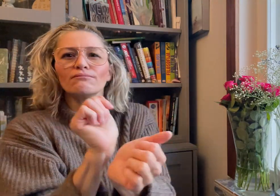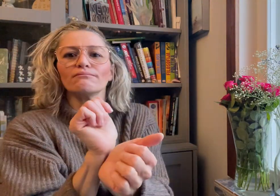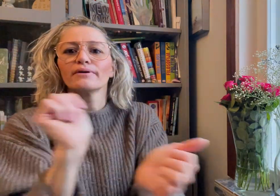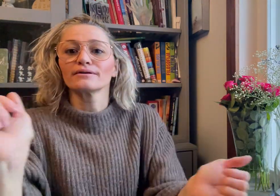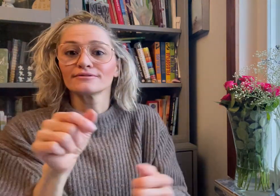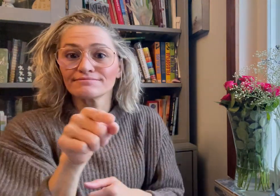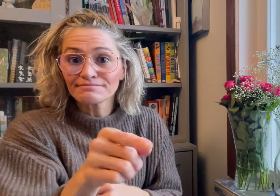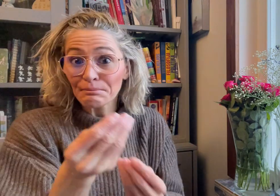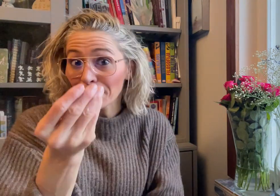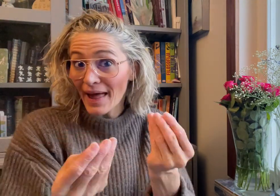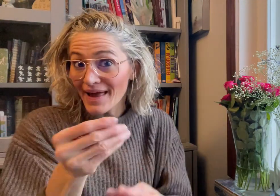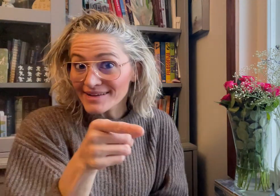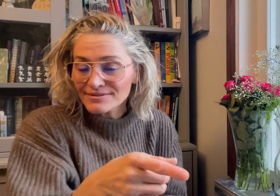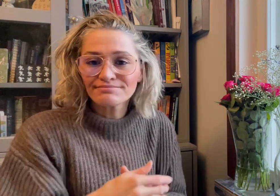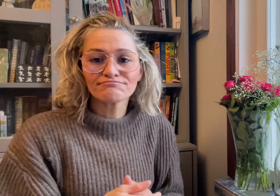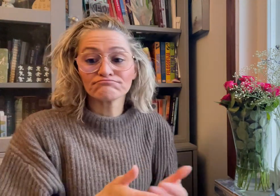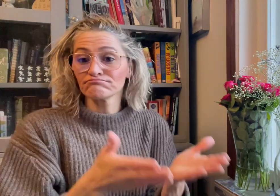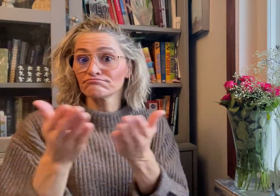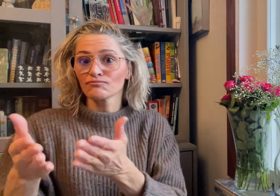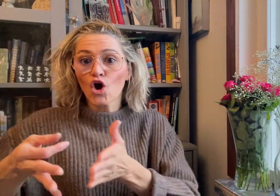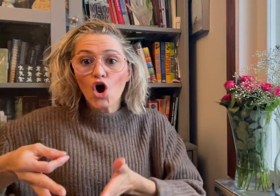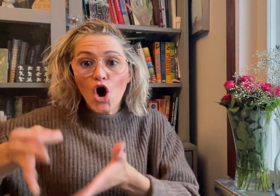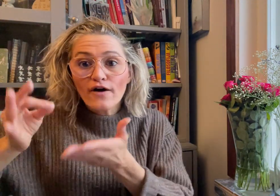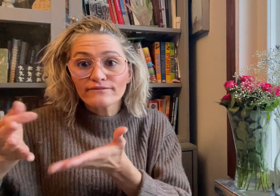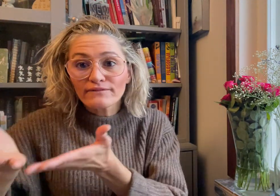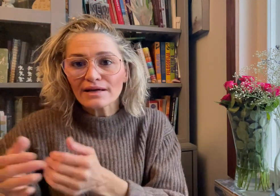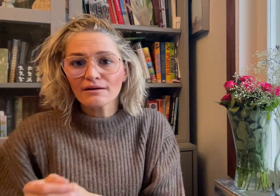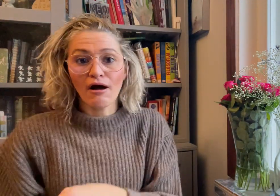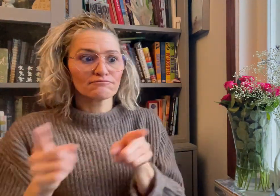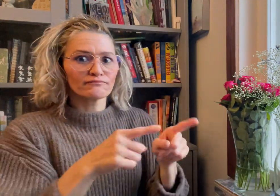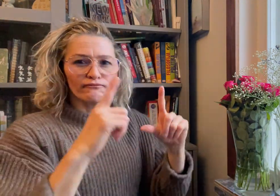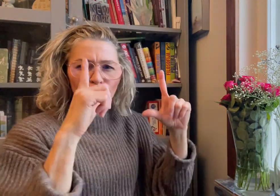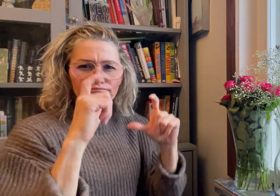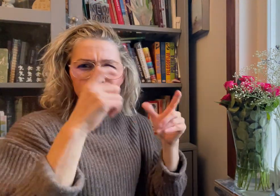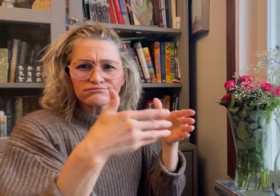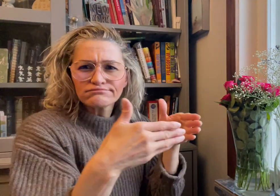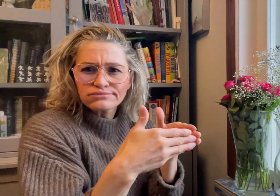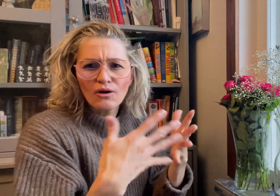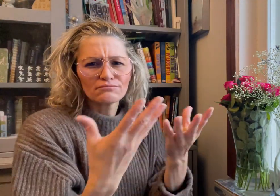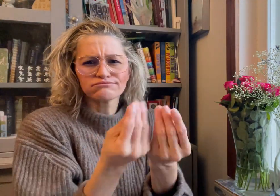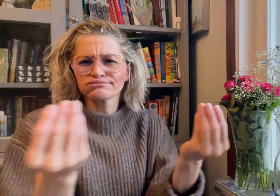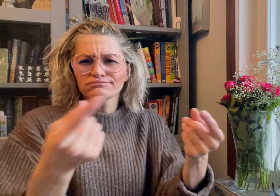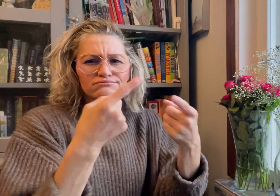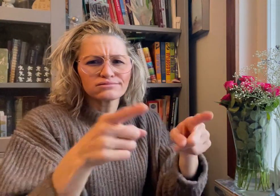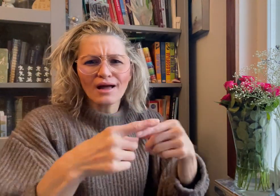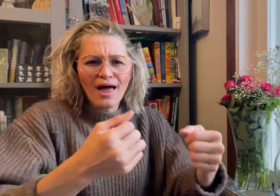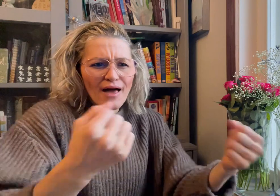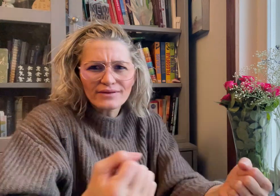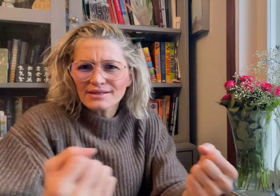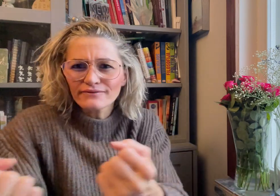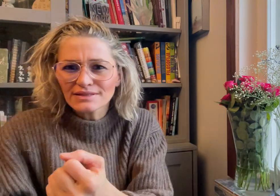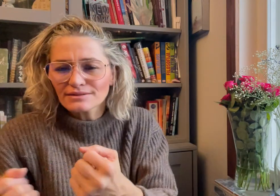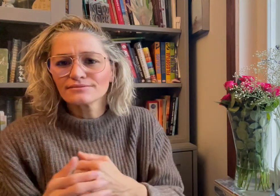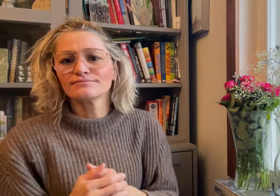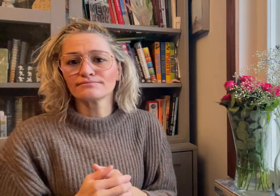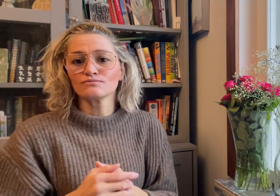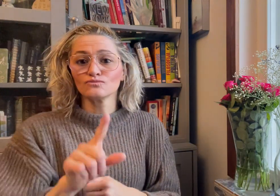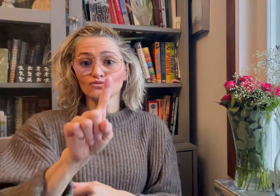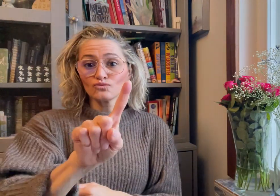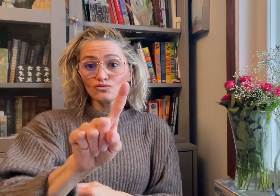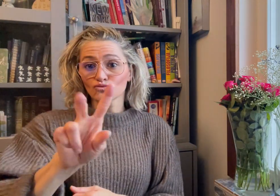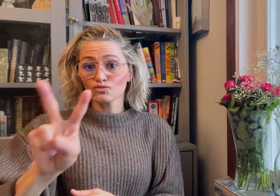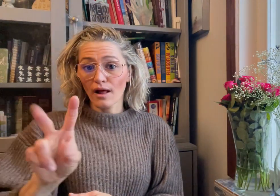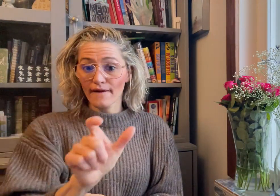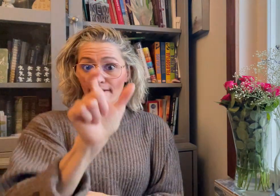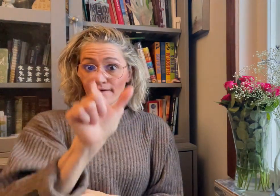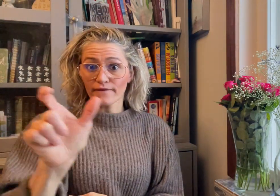an escape room game, a cafe, a photo corner, and many other activities.